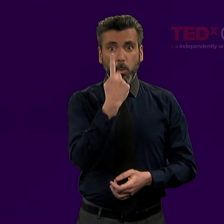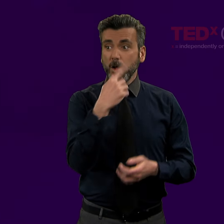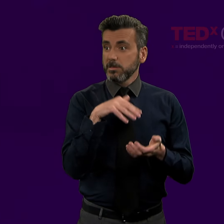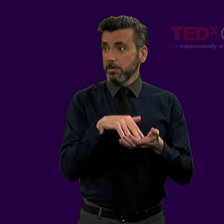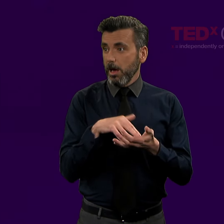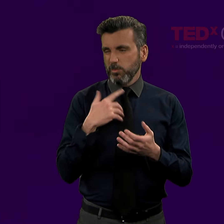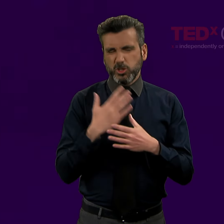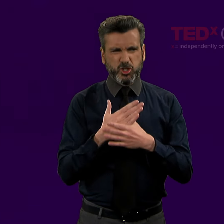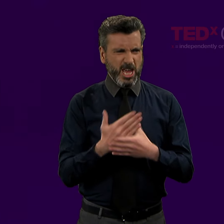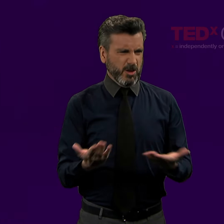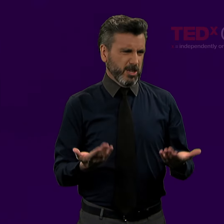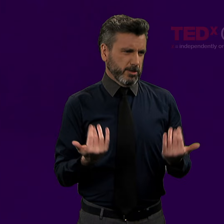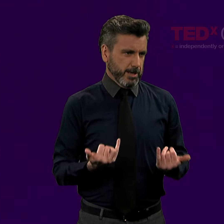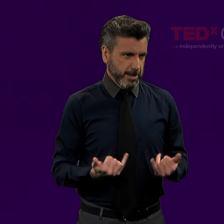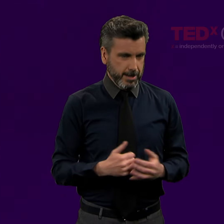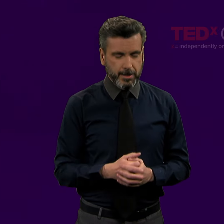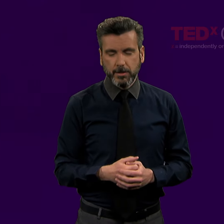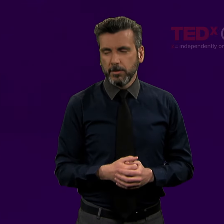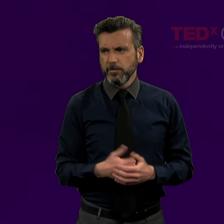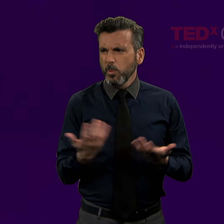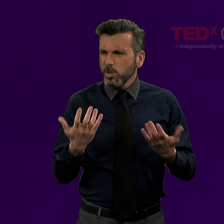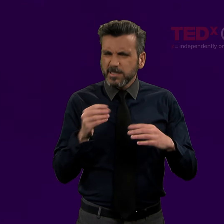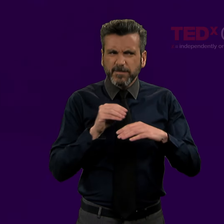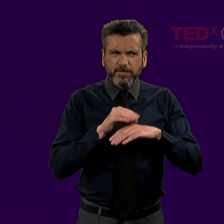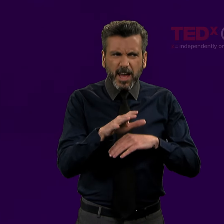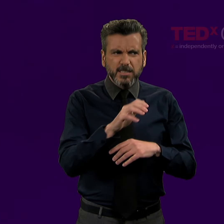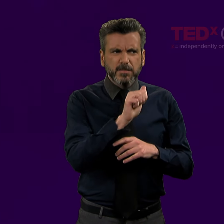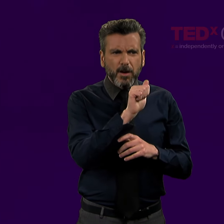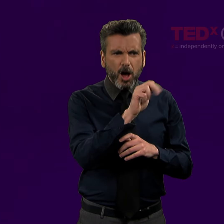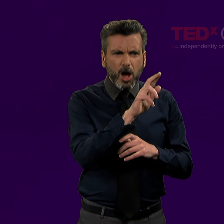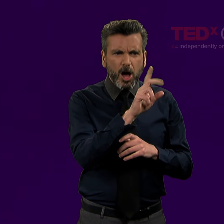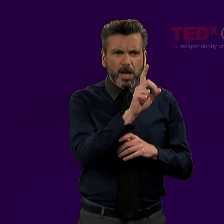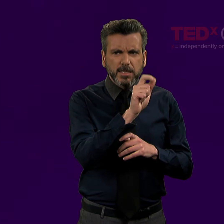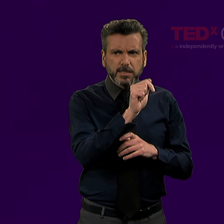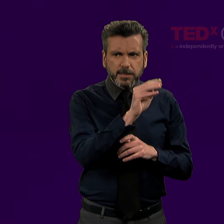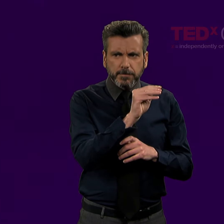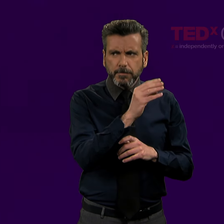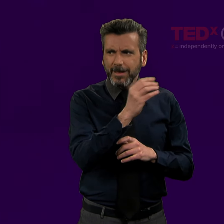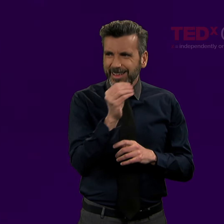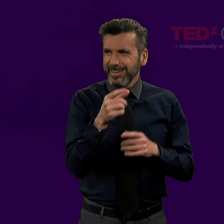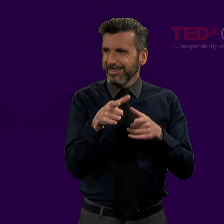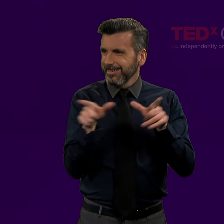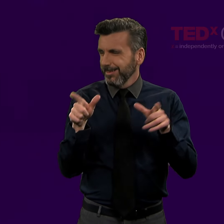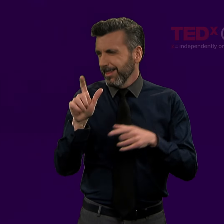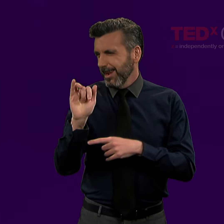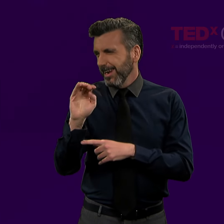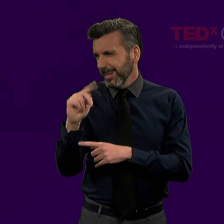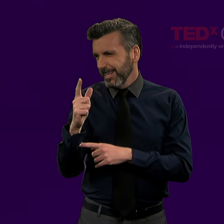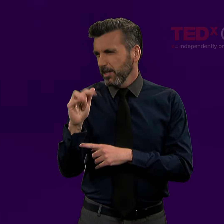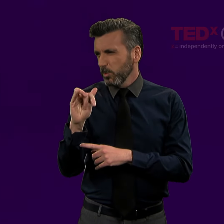There are many studies which have been carried out in this field, but I want to talk about one study today which really looks specifically